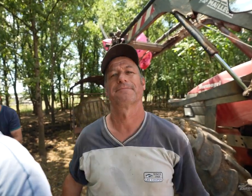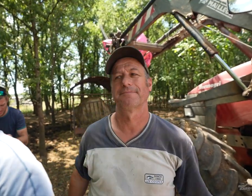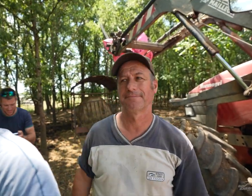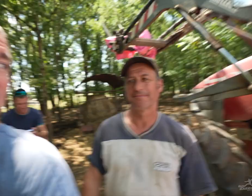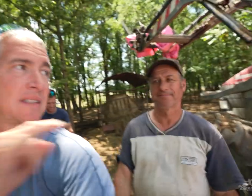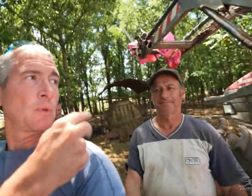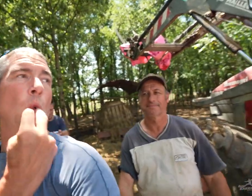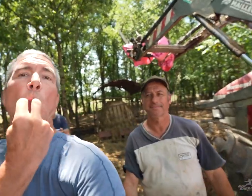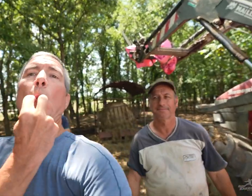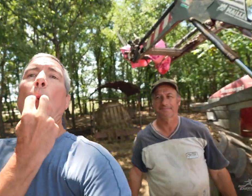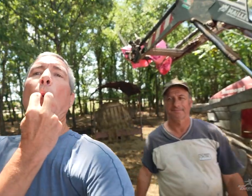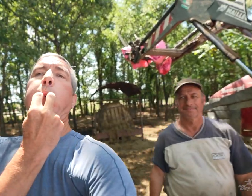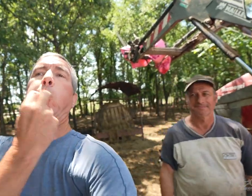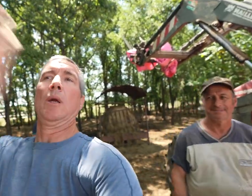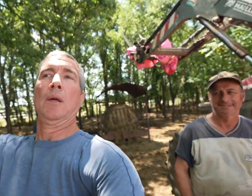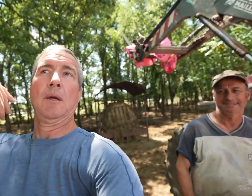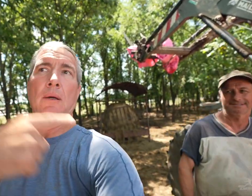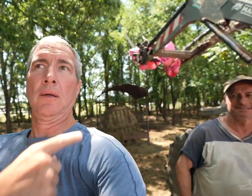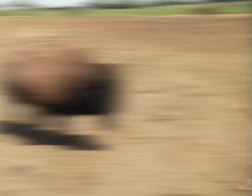Like a whistle to beckon them.